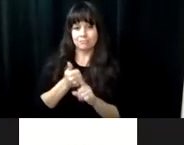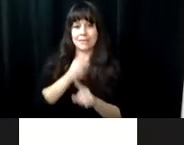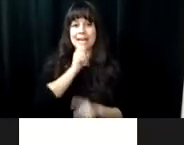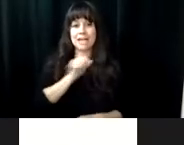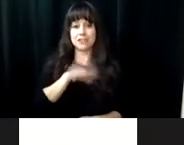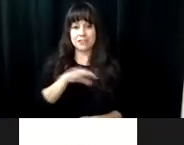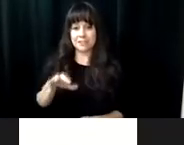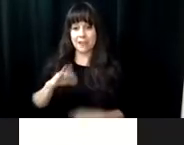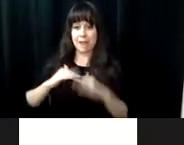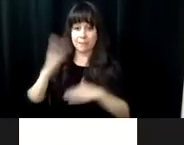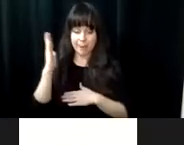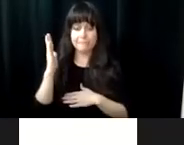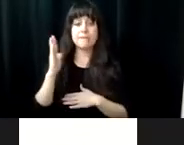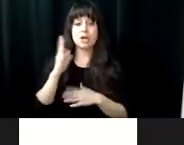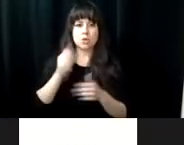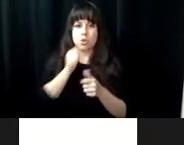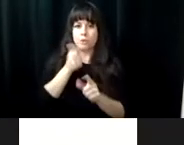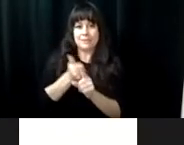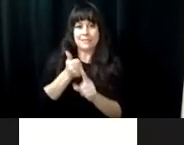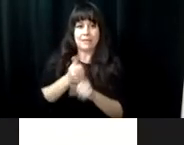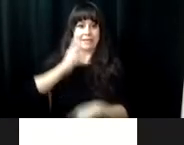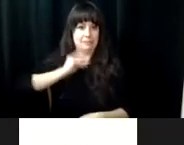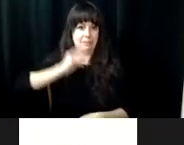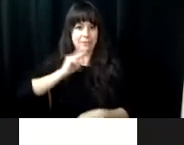a week-long intensive training retreat for seniors ages